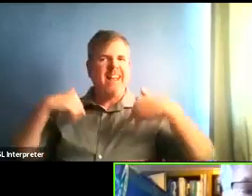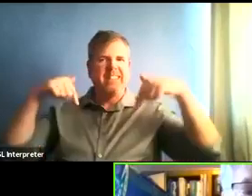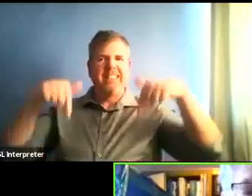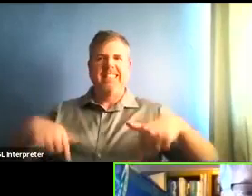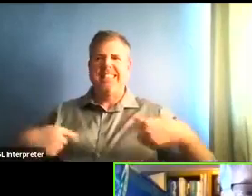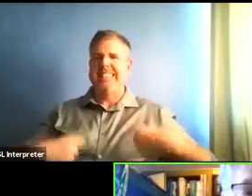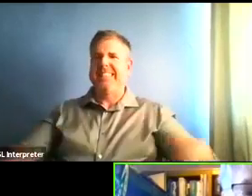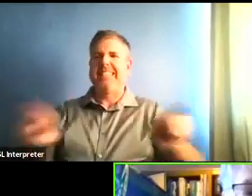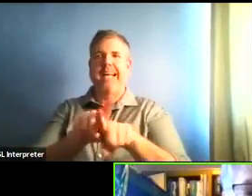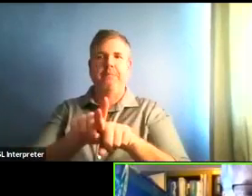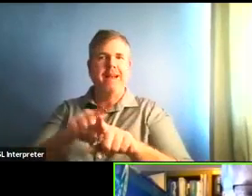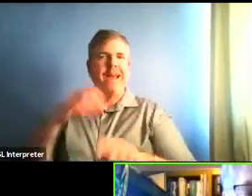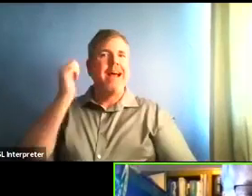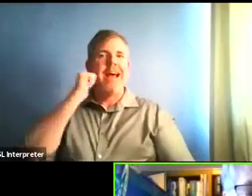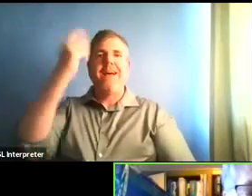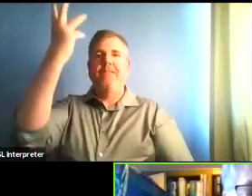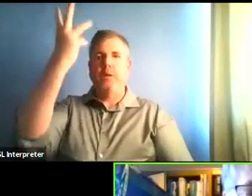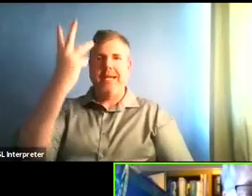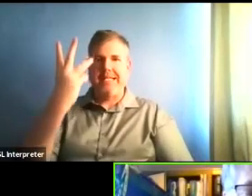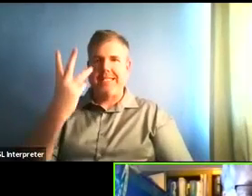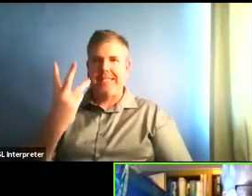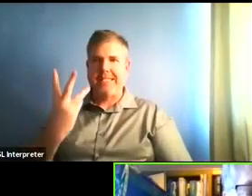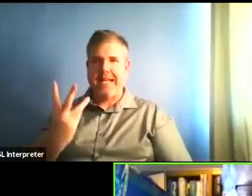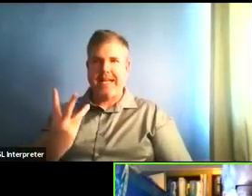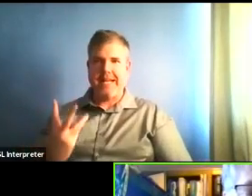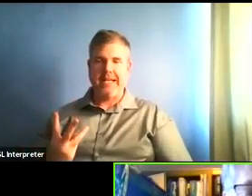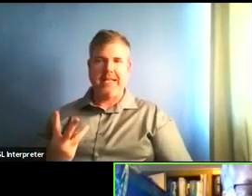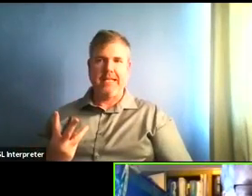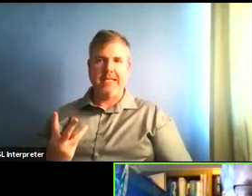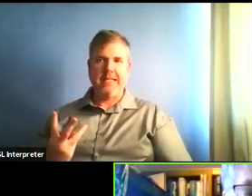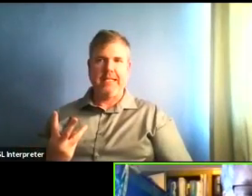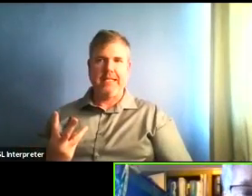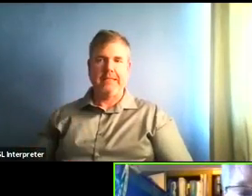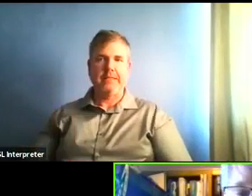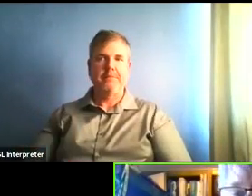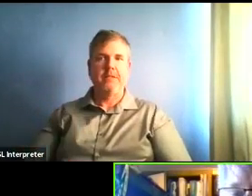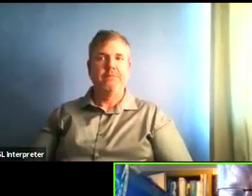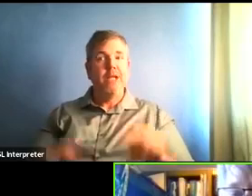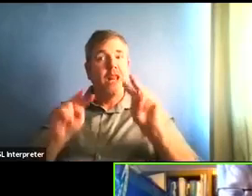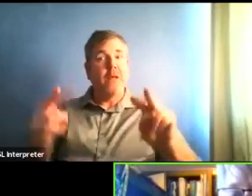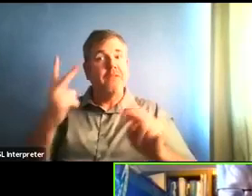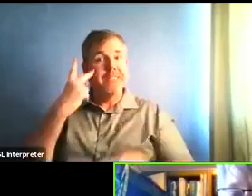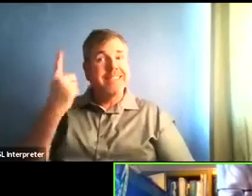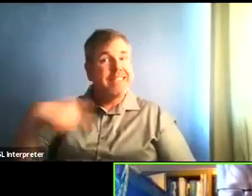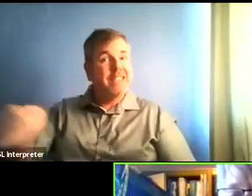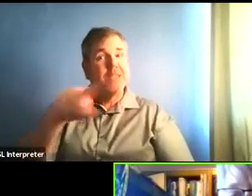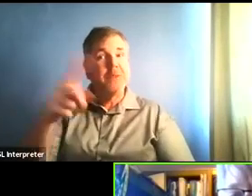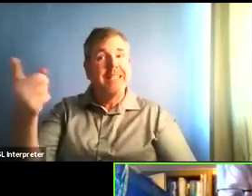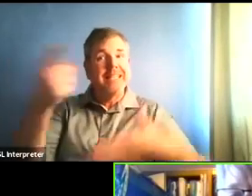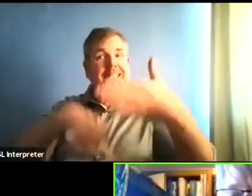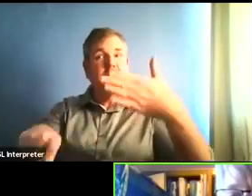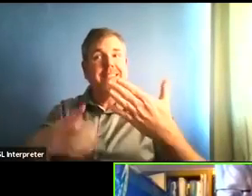And we look forward to seeing you back here next week. So take care. Thank you, everybody, for your participation.